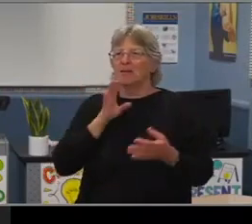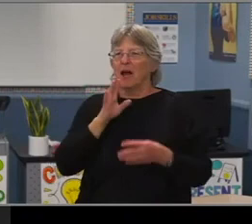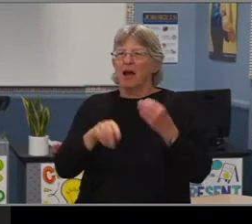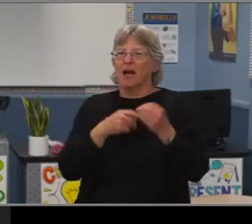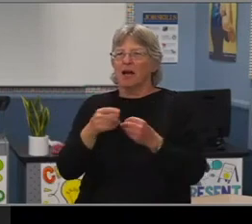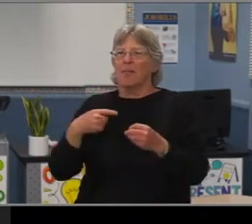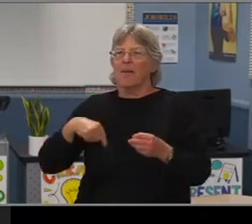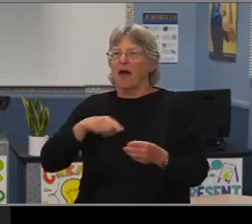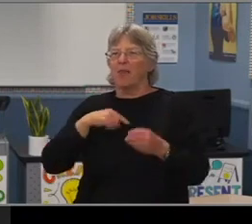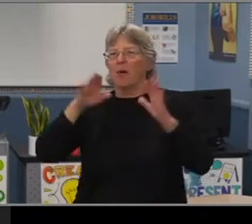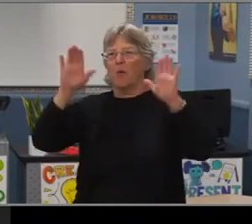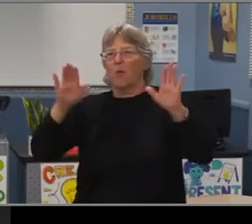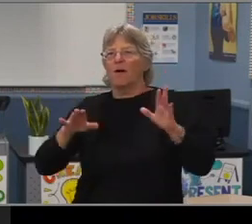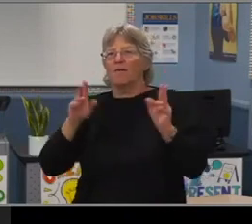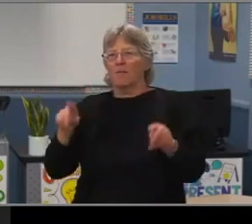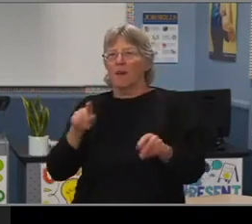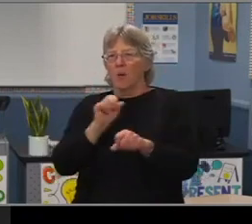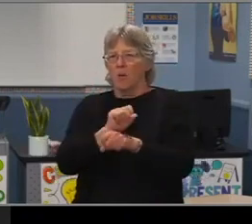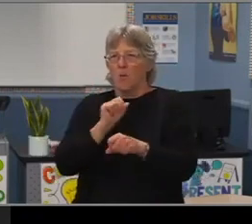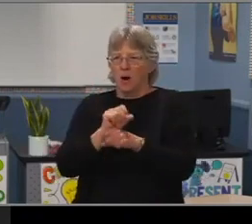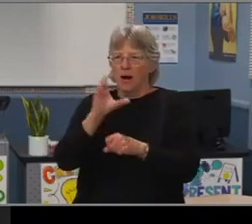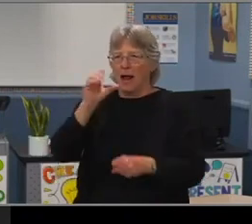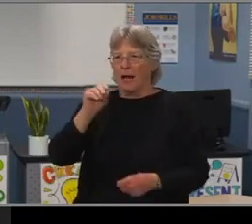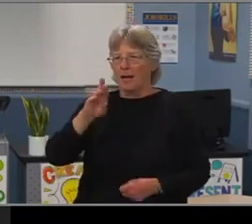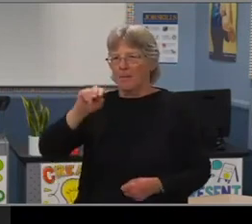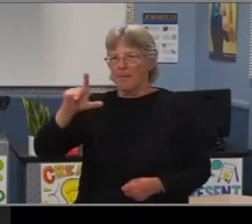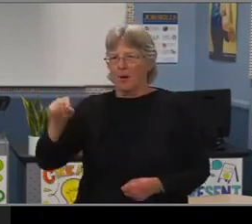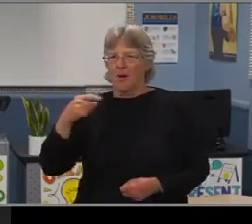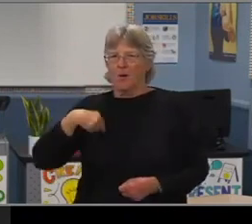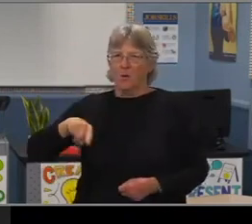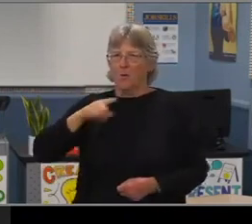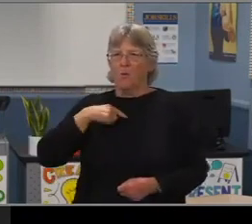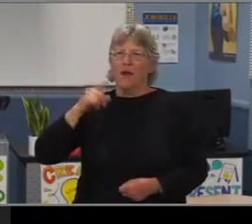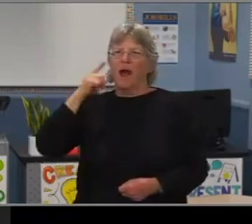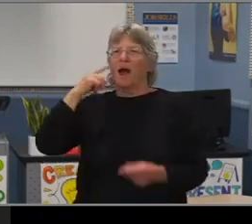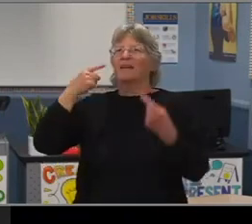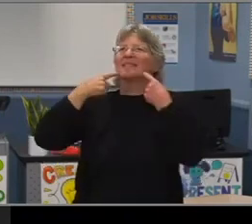and climate has had on us all. We truly are the success in the West, thank you.